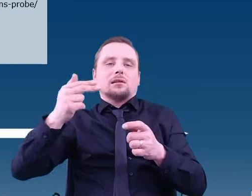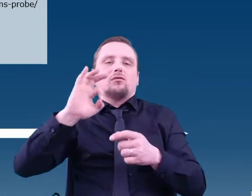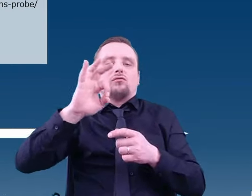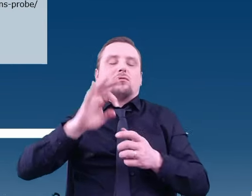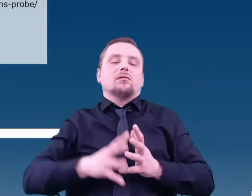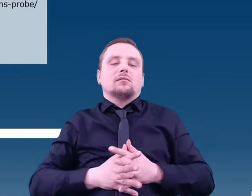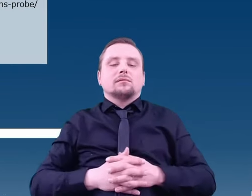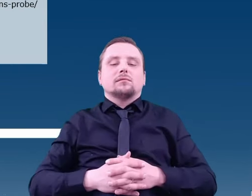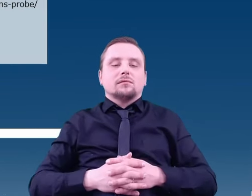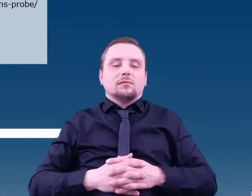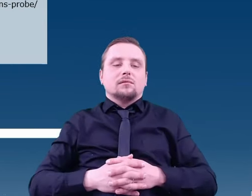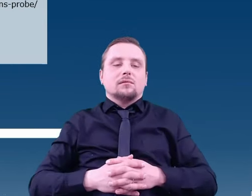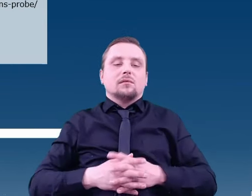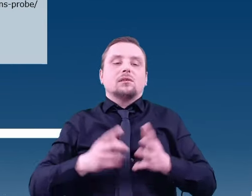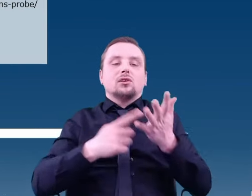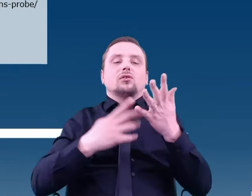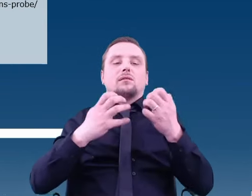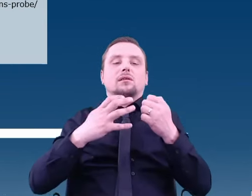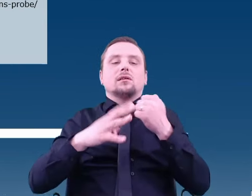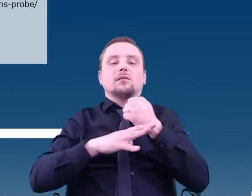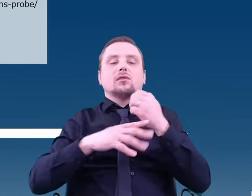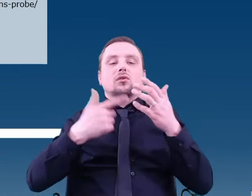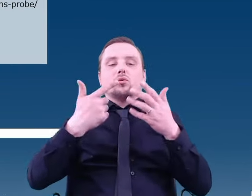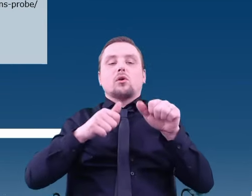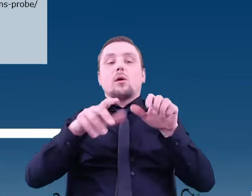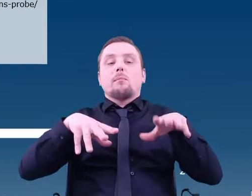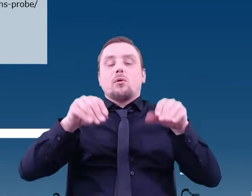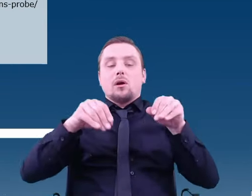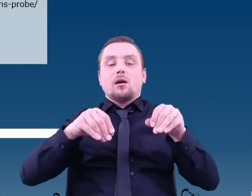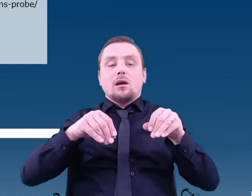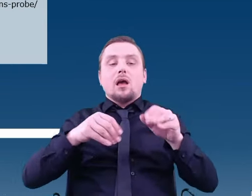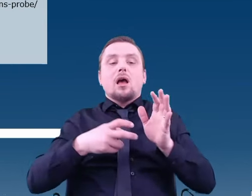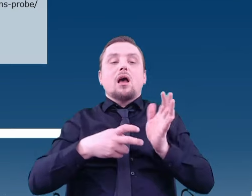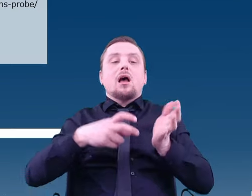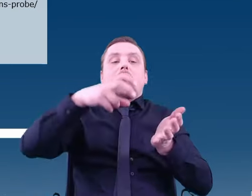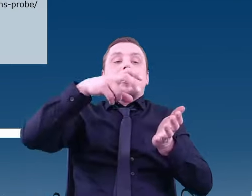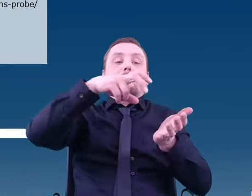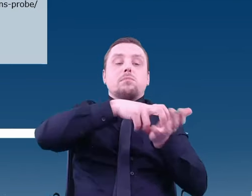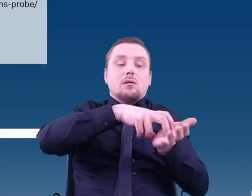Huygens landed in 2005, was working for about 90 minutes.